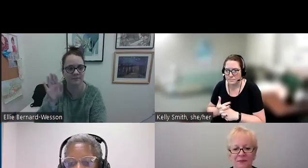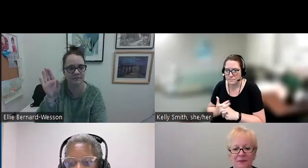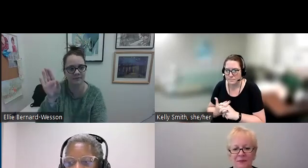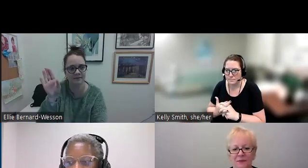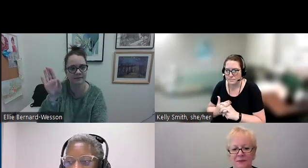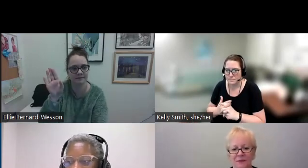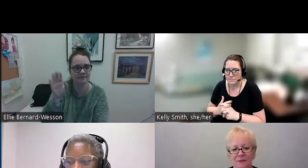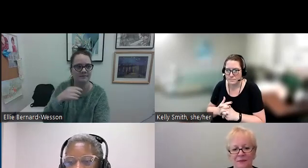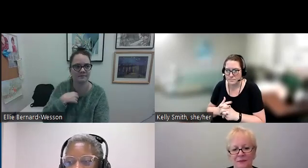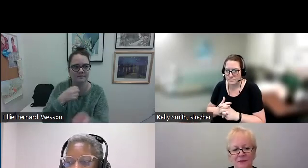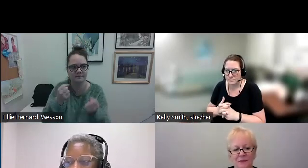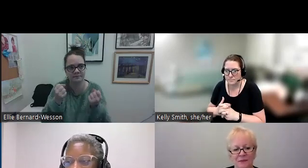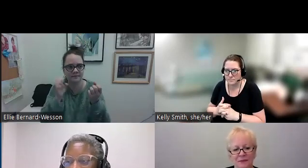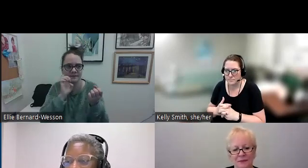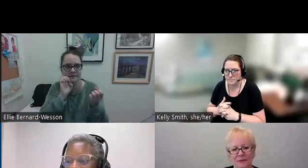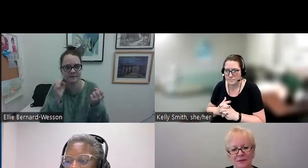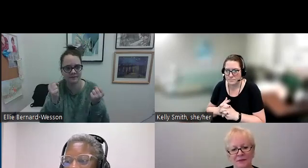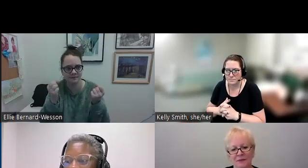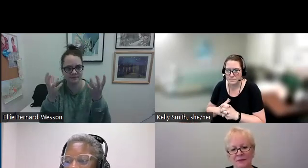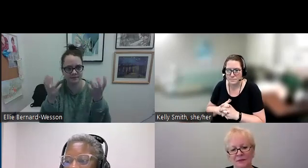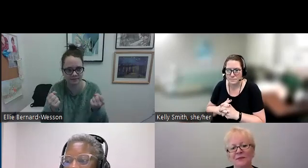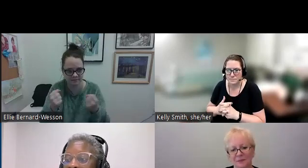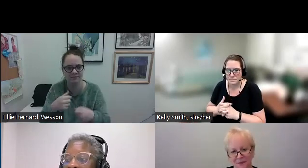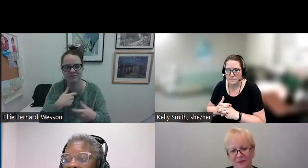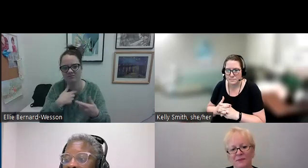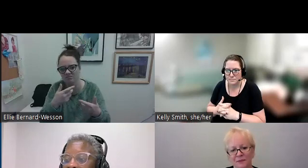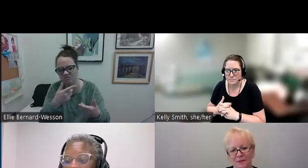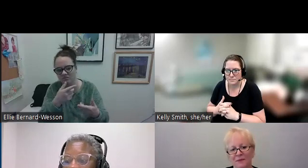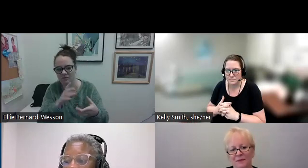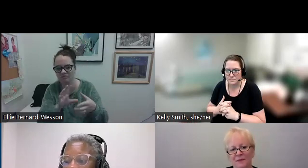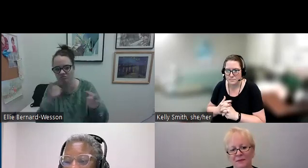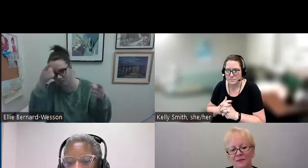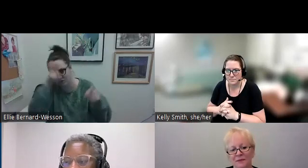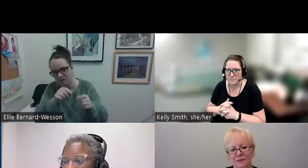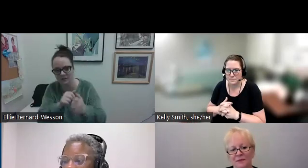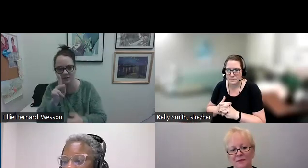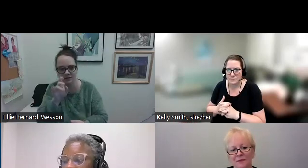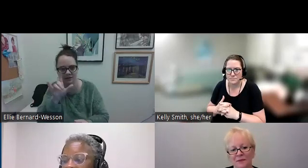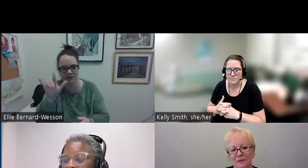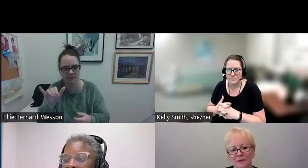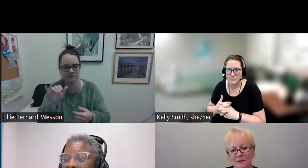And this is Ellie.